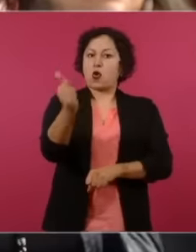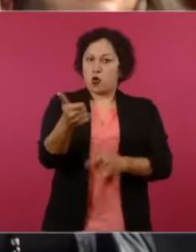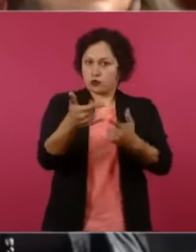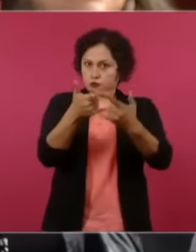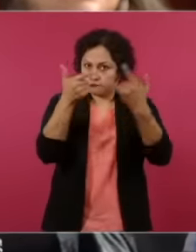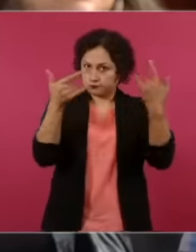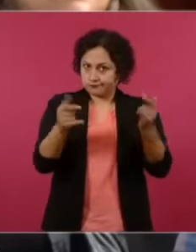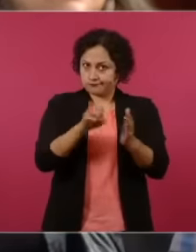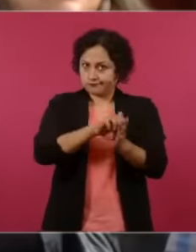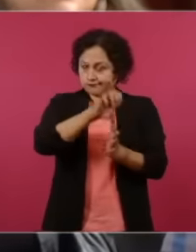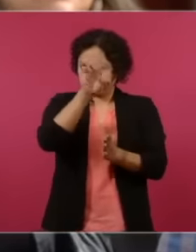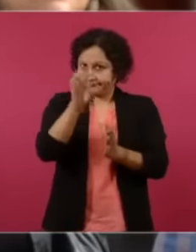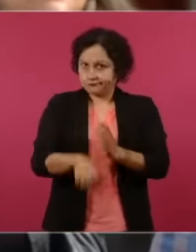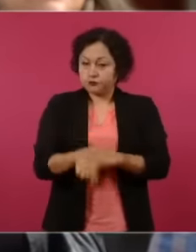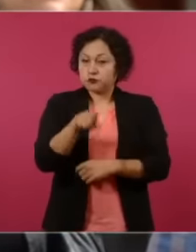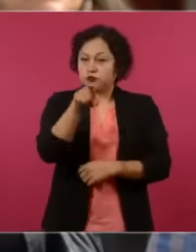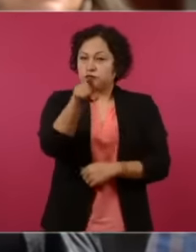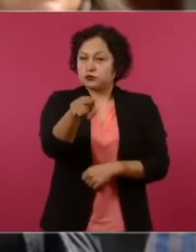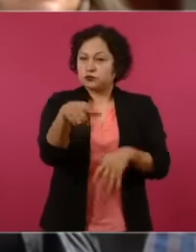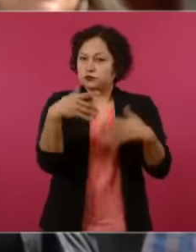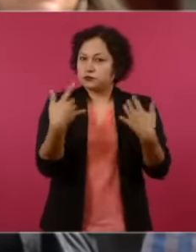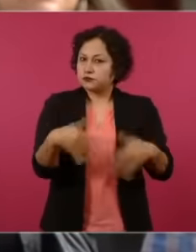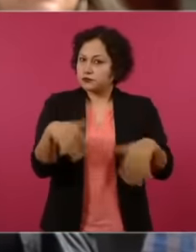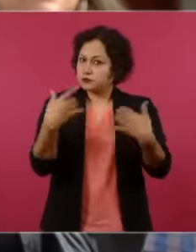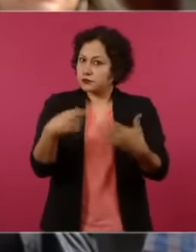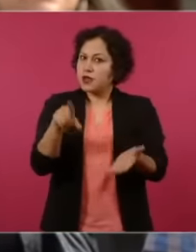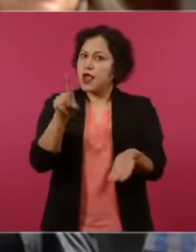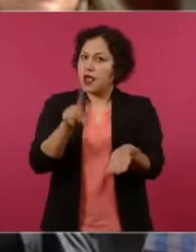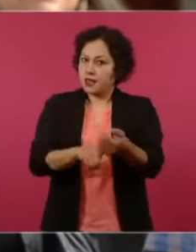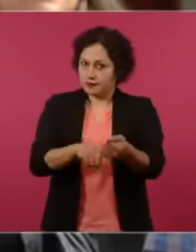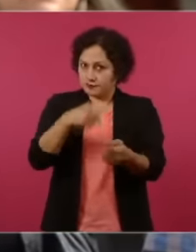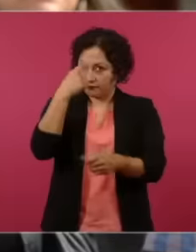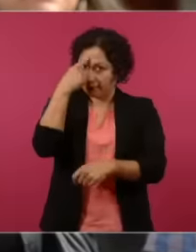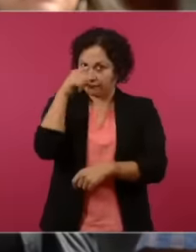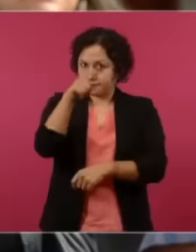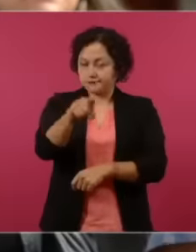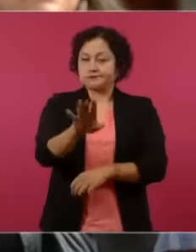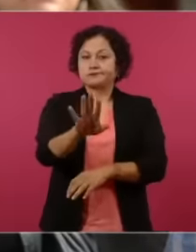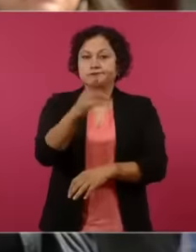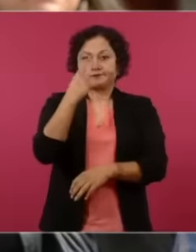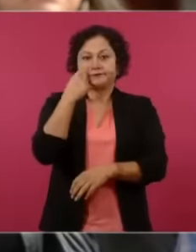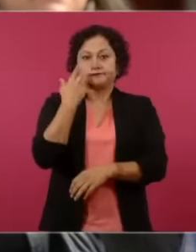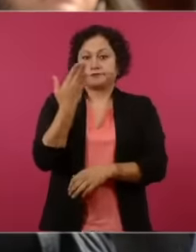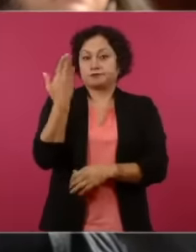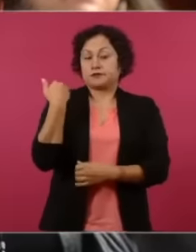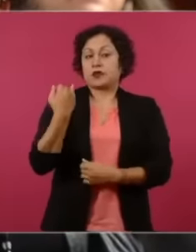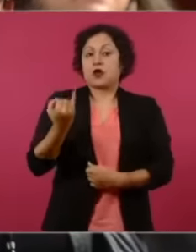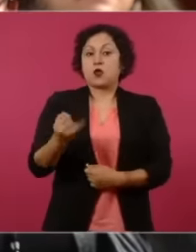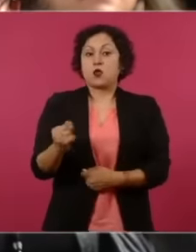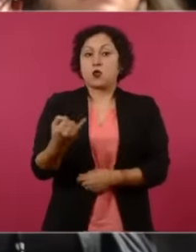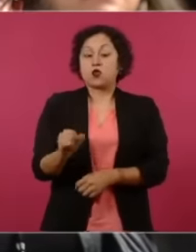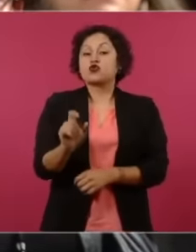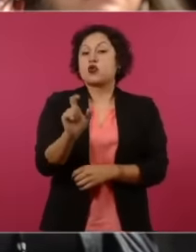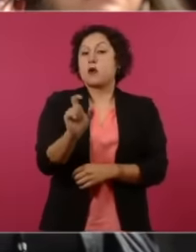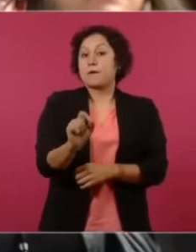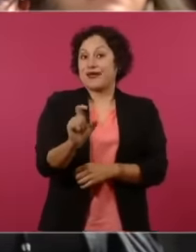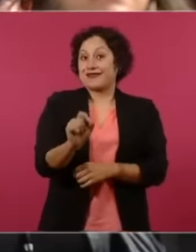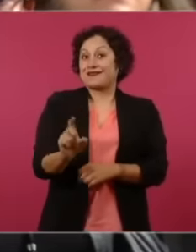very close president because on June 20 you had a demonstration here it was about a hundred